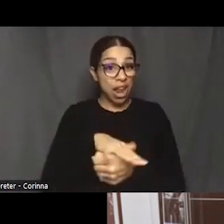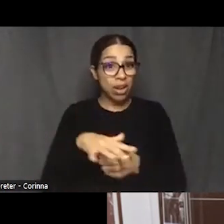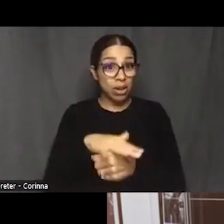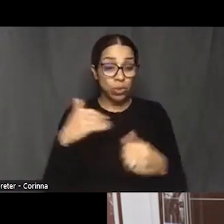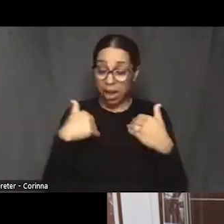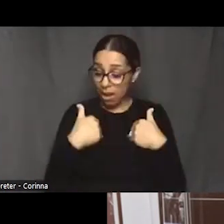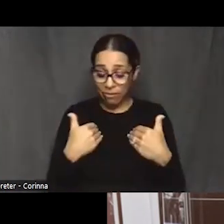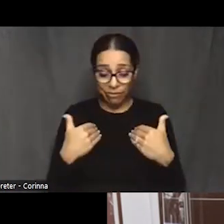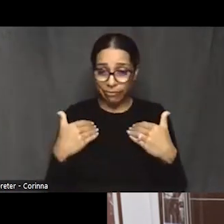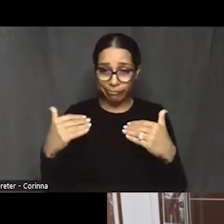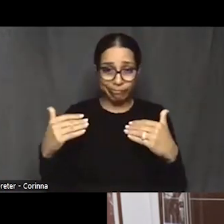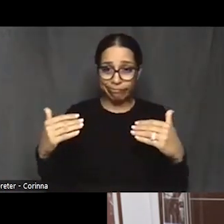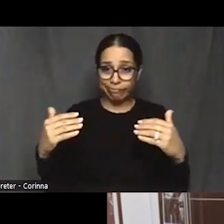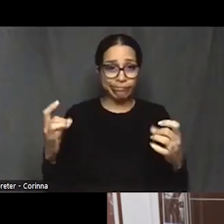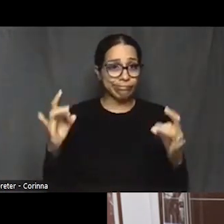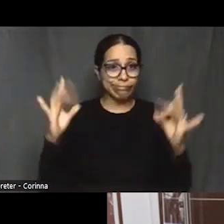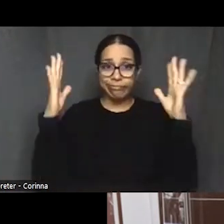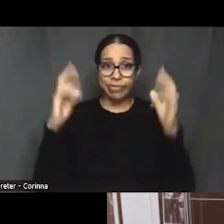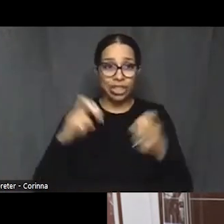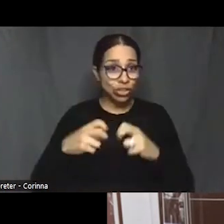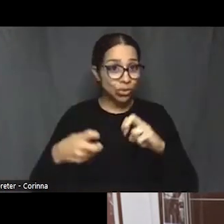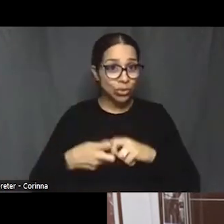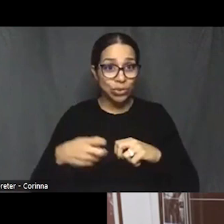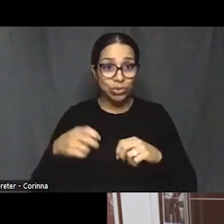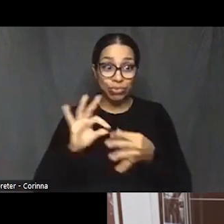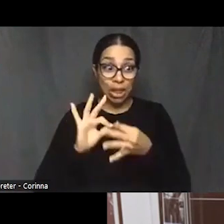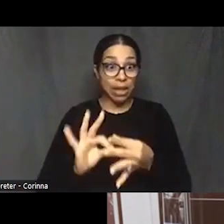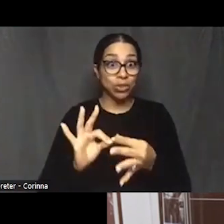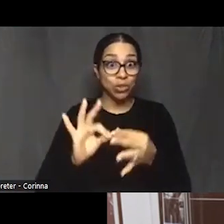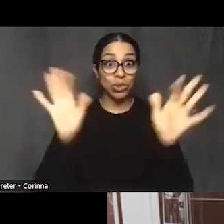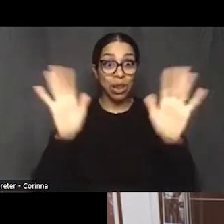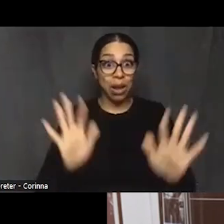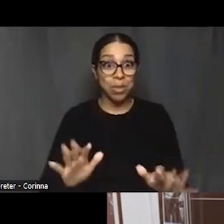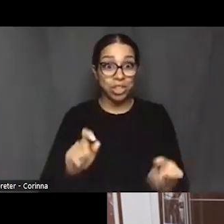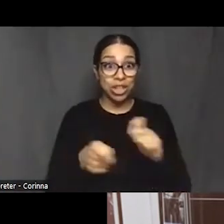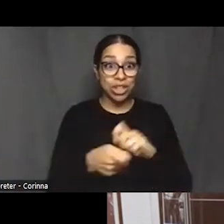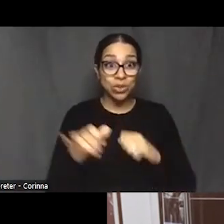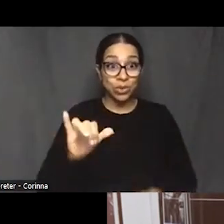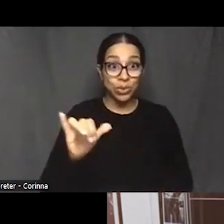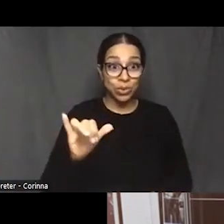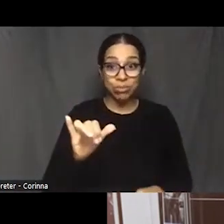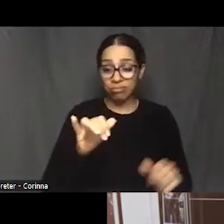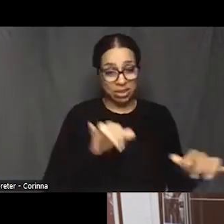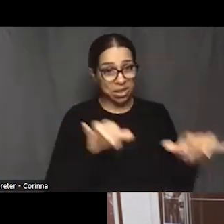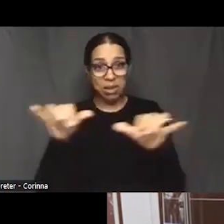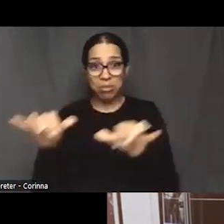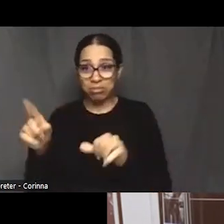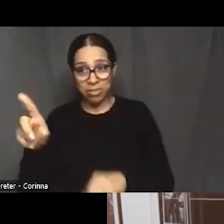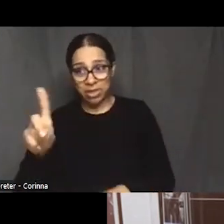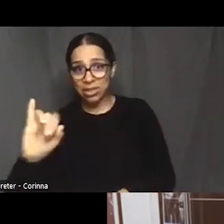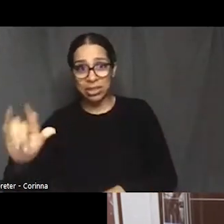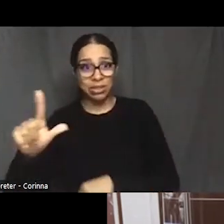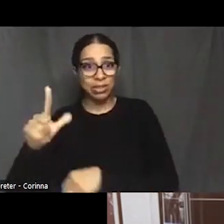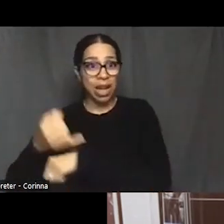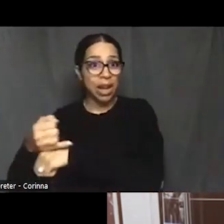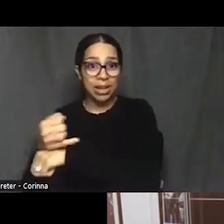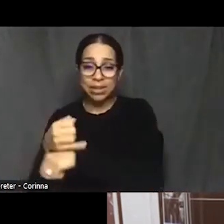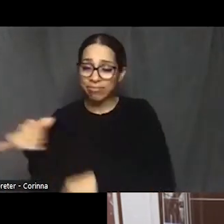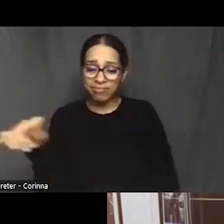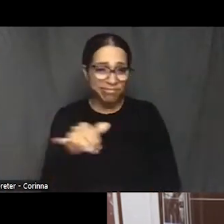with climate change as they do in the island. We have issues with that the